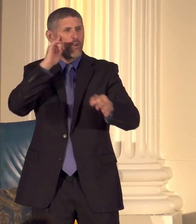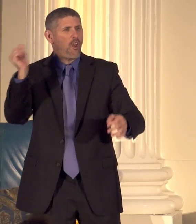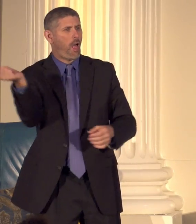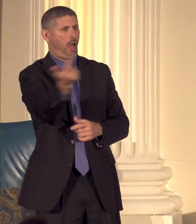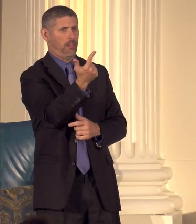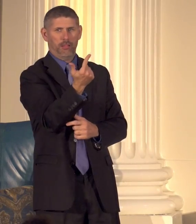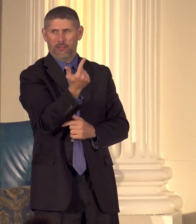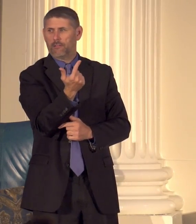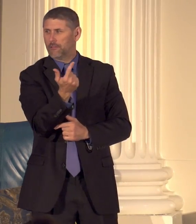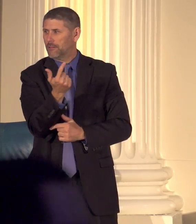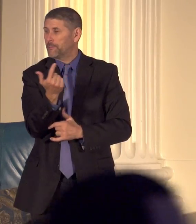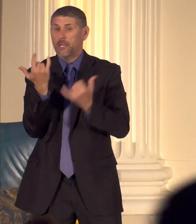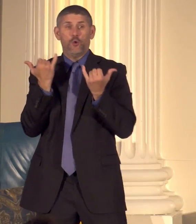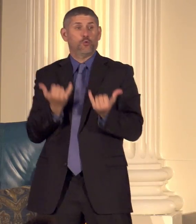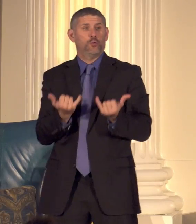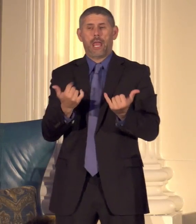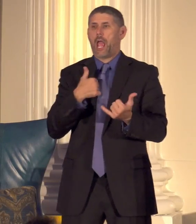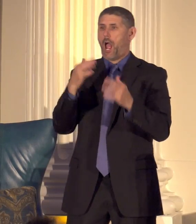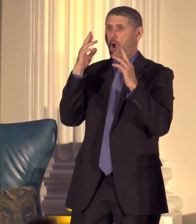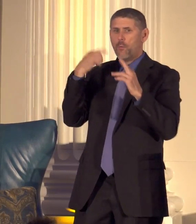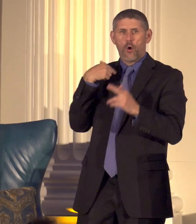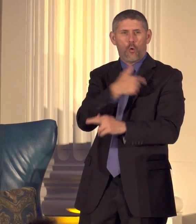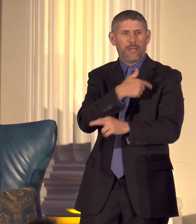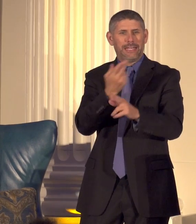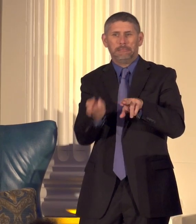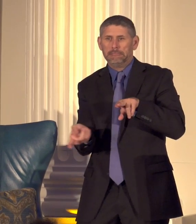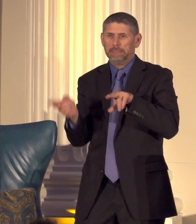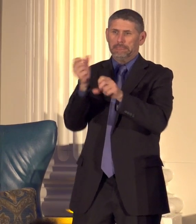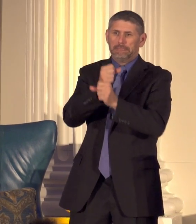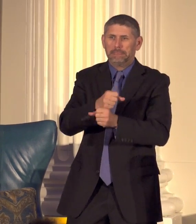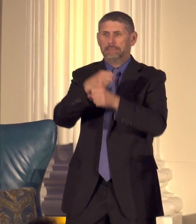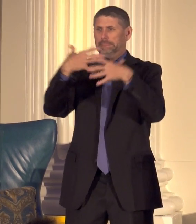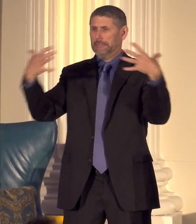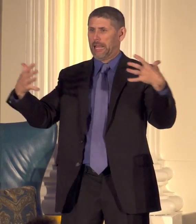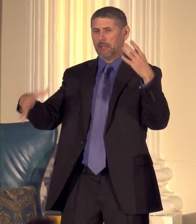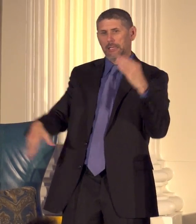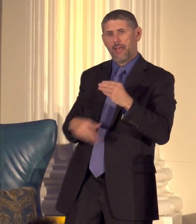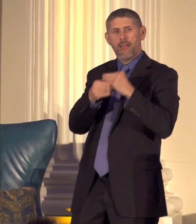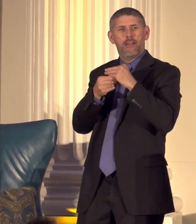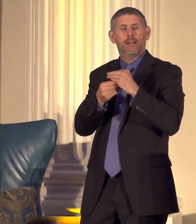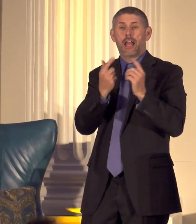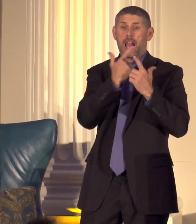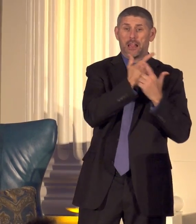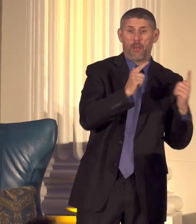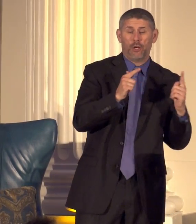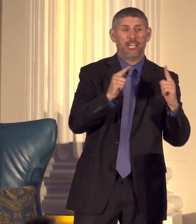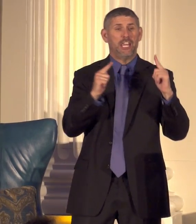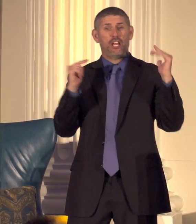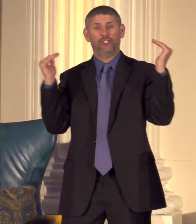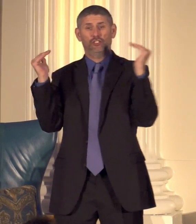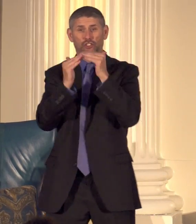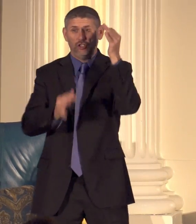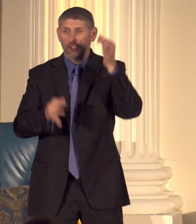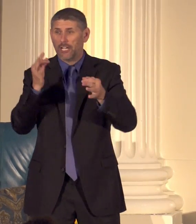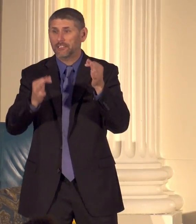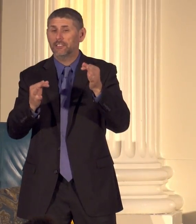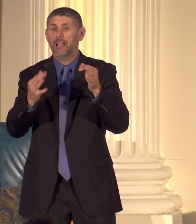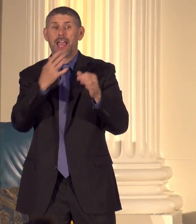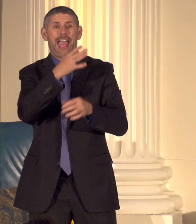today I hope that we expand that to be with liberty and justice and opportunity